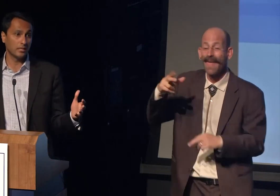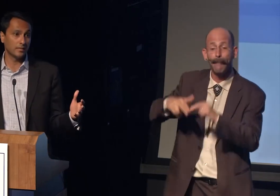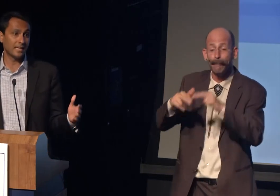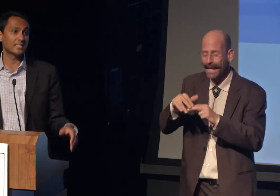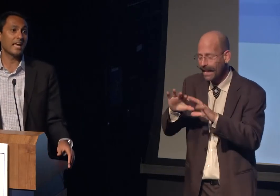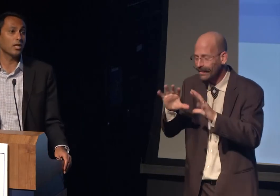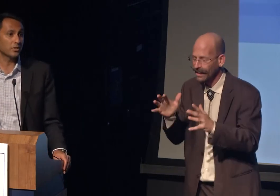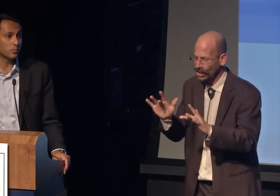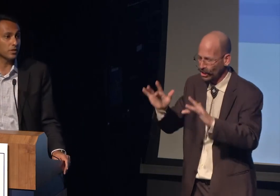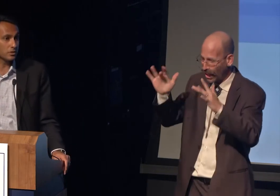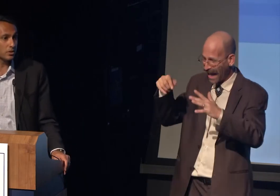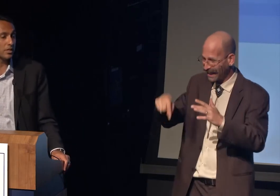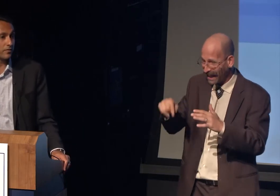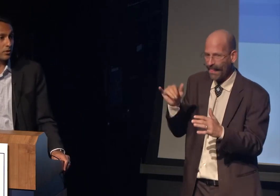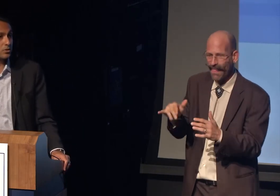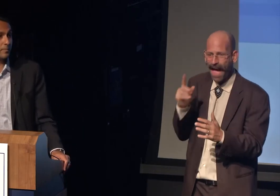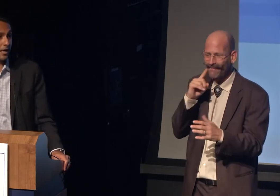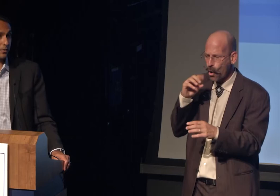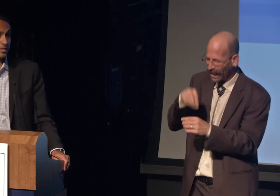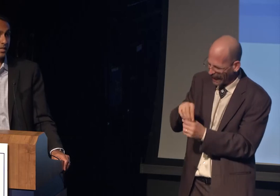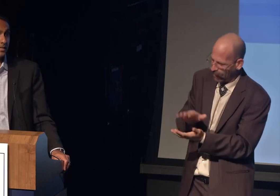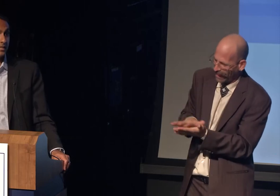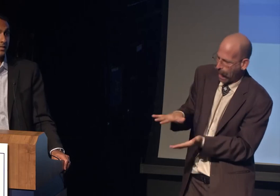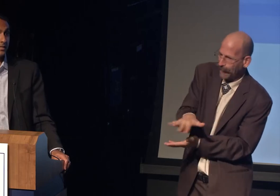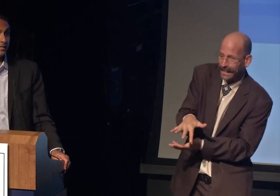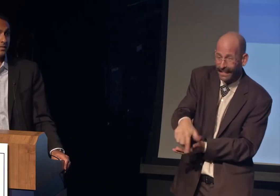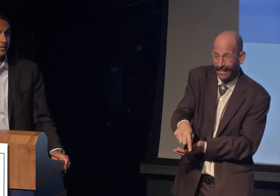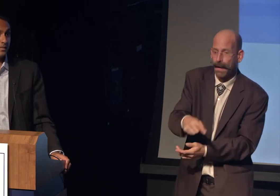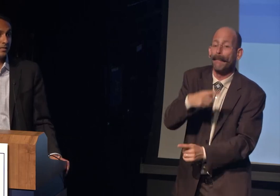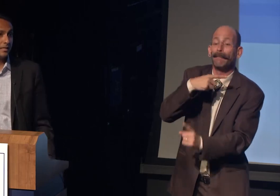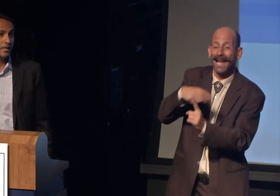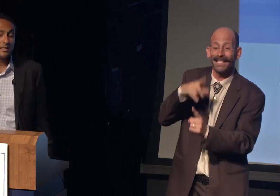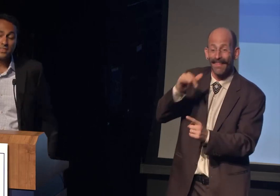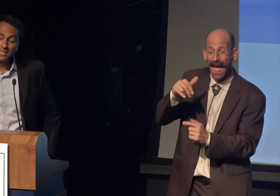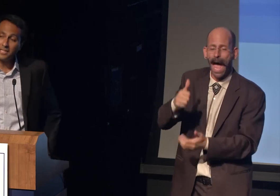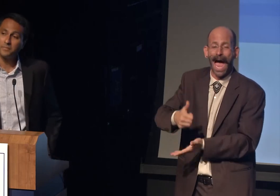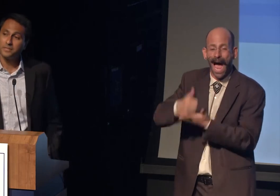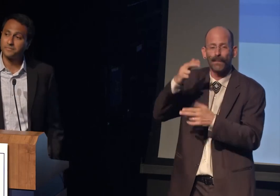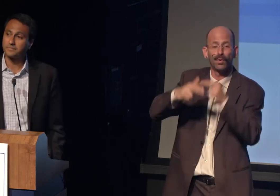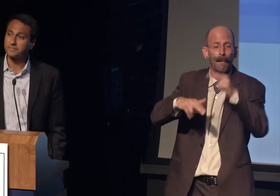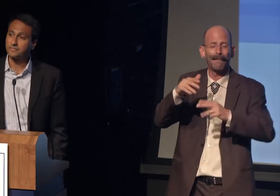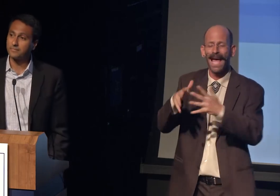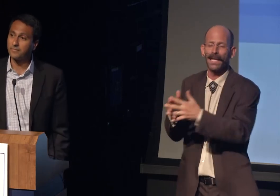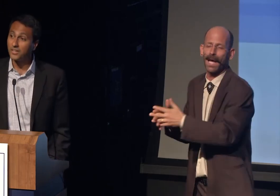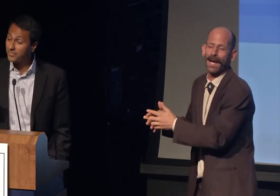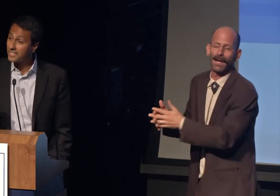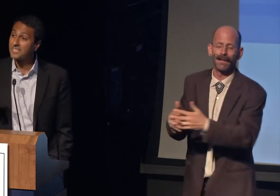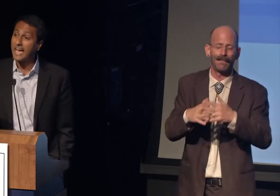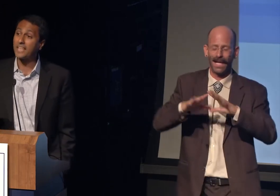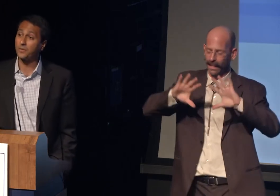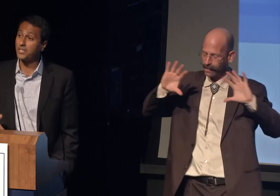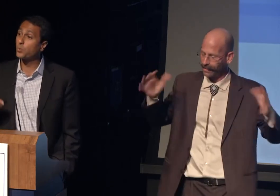that is a healthy, religiously diverse democracy. The theme of this gathering is